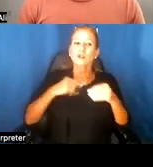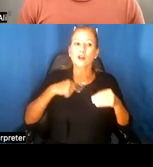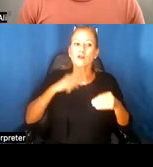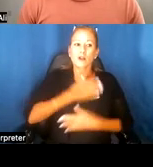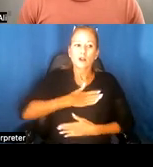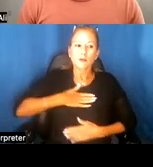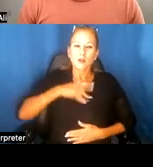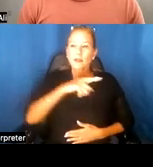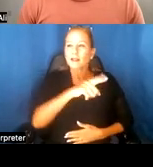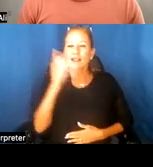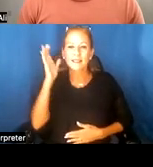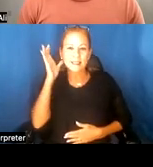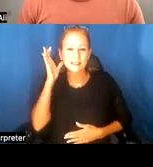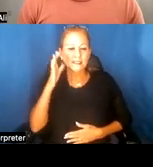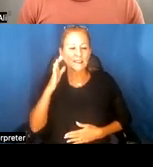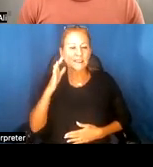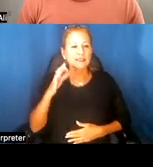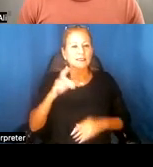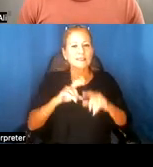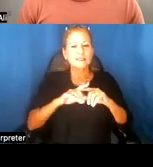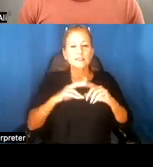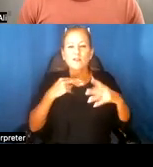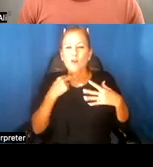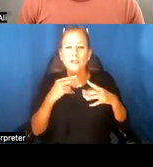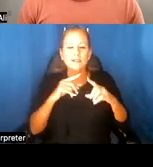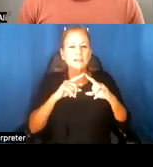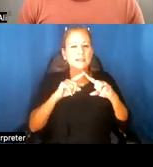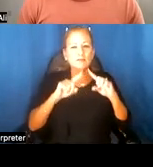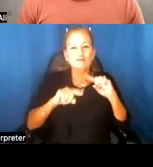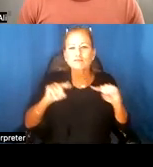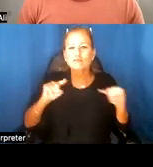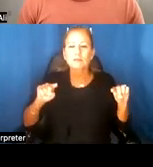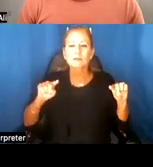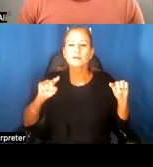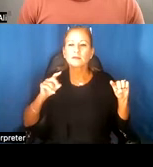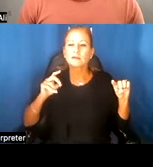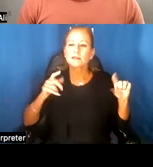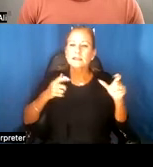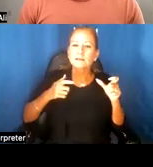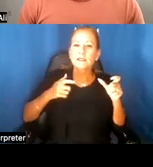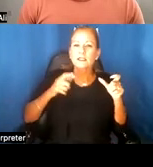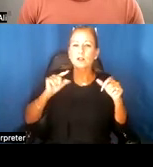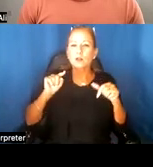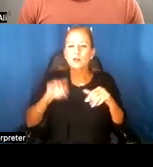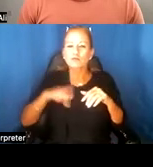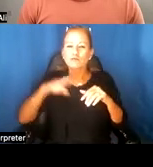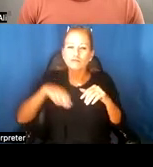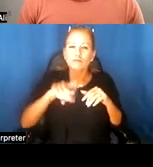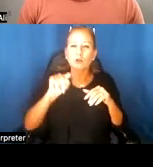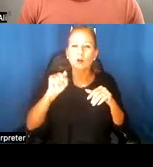the stories - and I, I really appreciated listening to the textures and the voices, so the speed and the tones, like I loved all of that and for me that